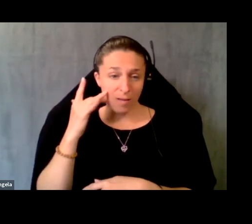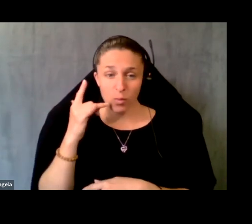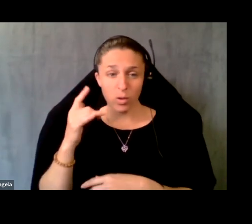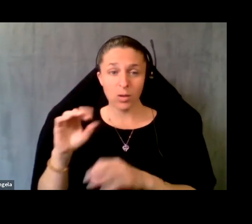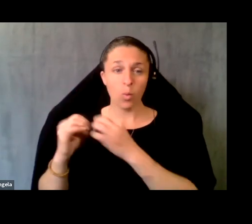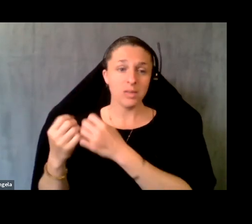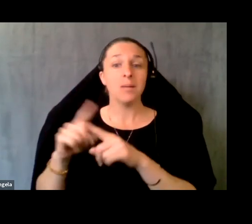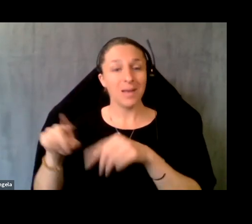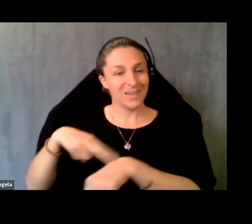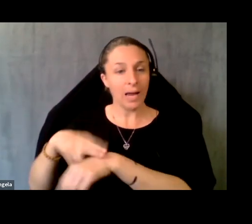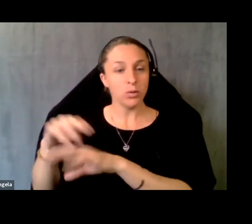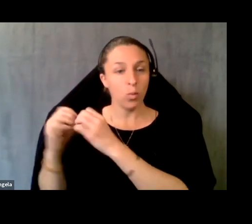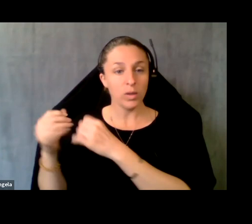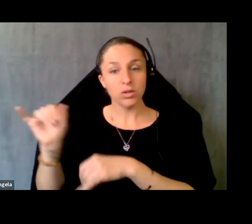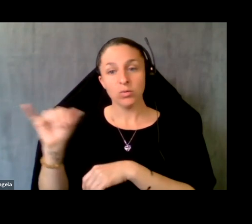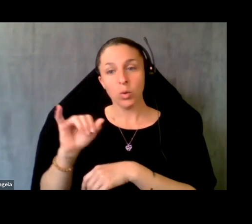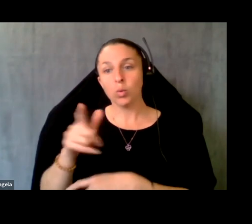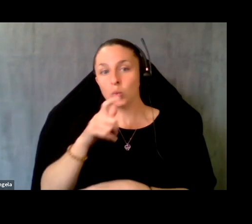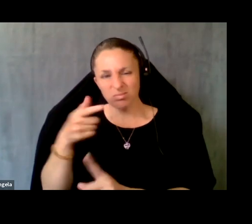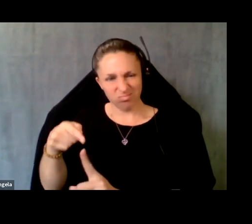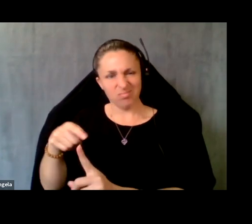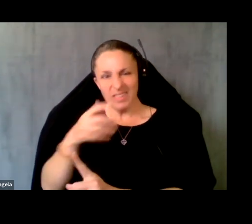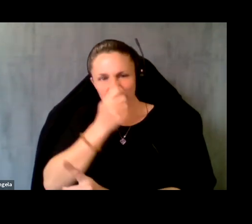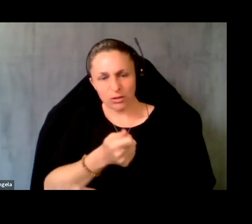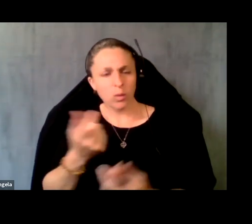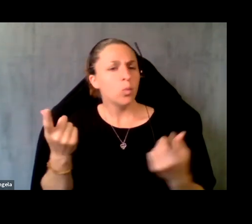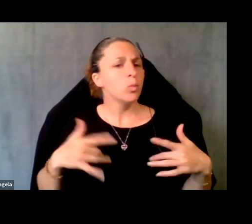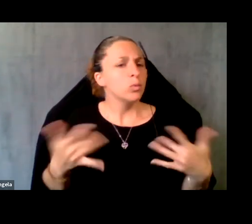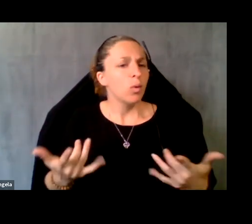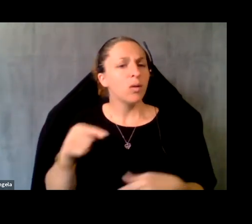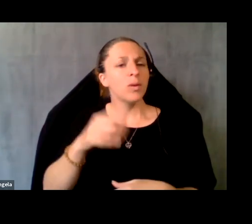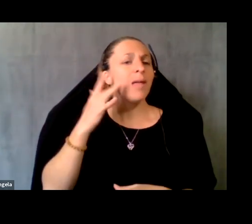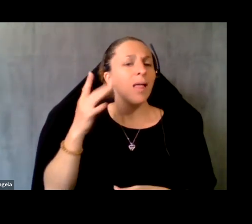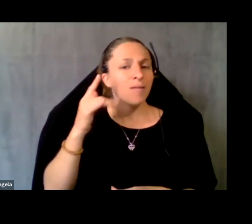but also national organizations who are interested in what's going on in California policy and a lot